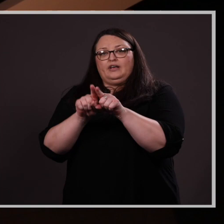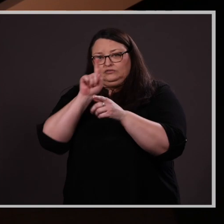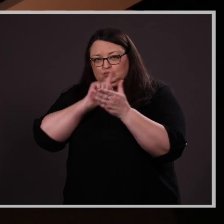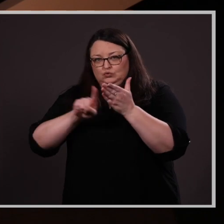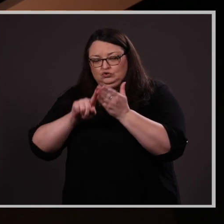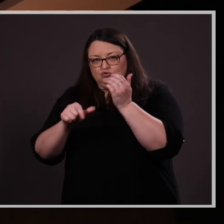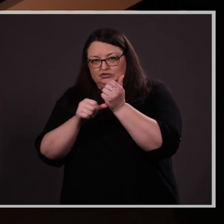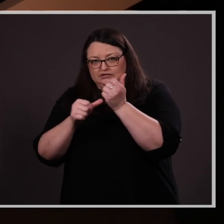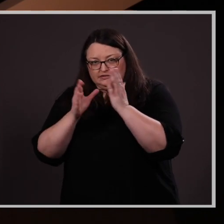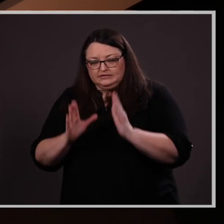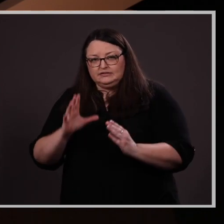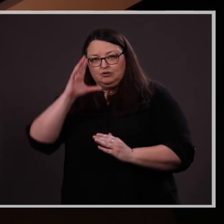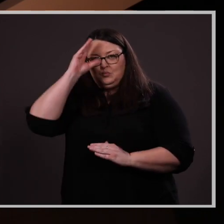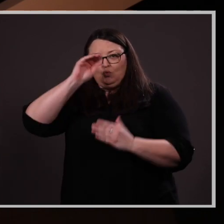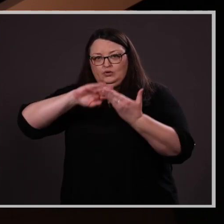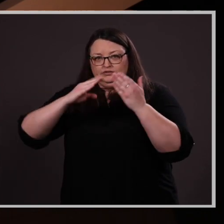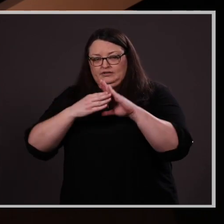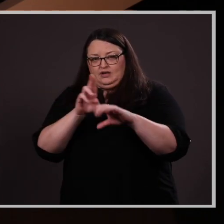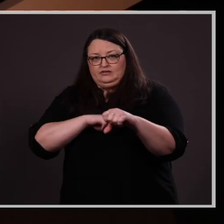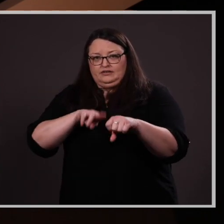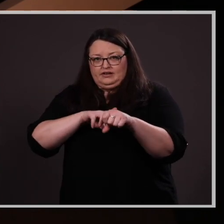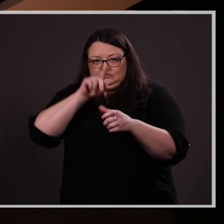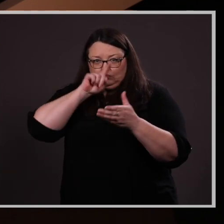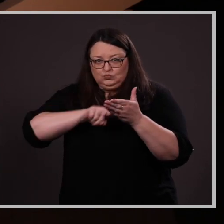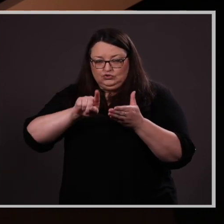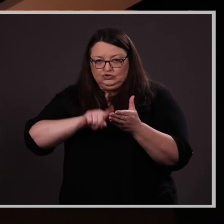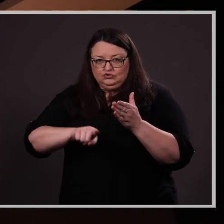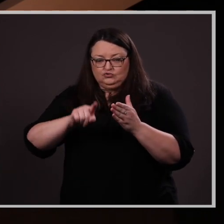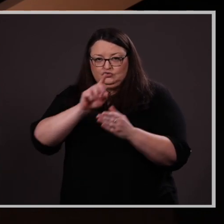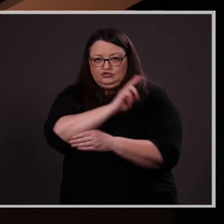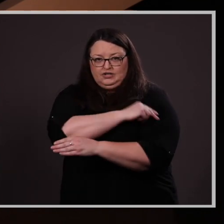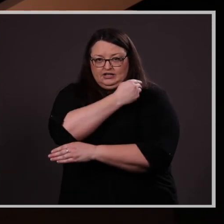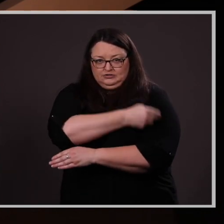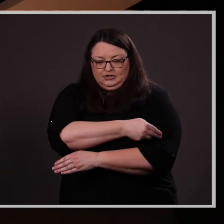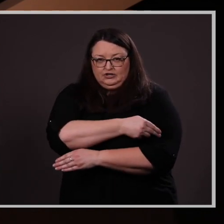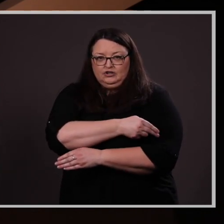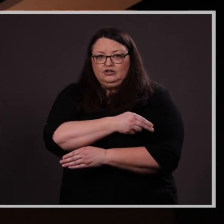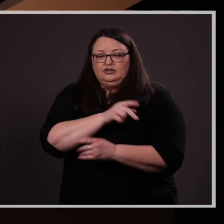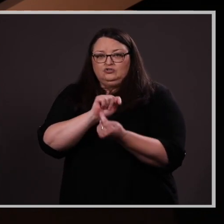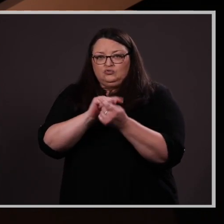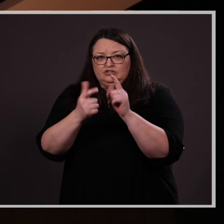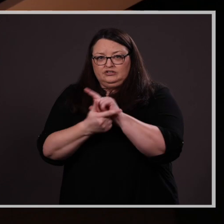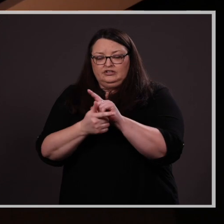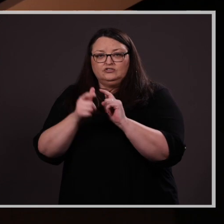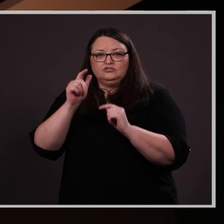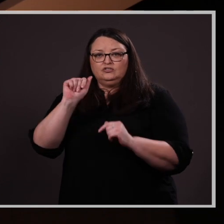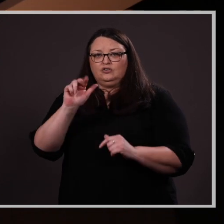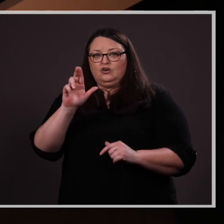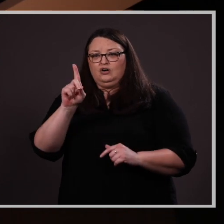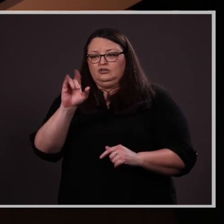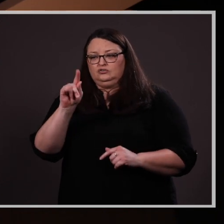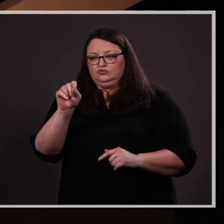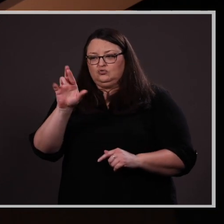assistant at the Boys Town National Research Hospital, Translational Auditory Physiology